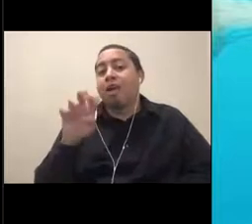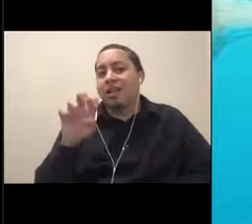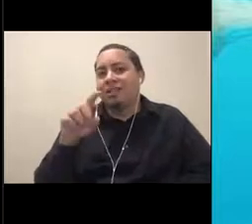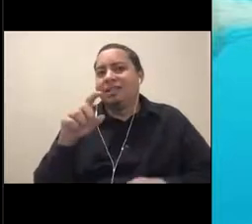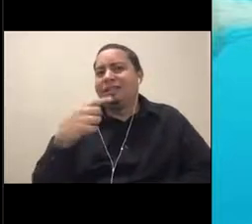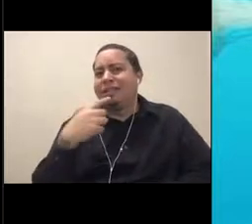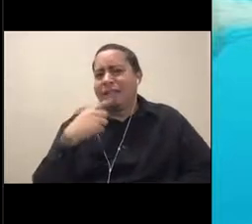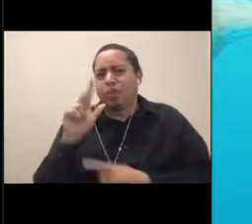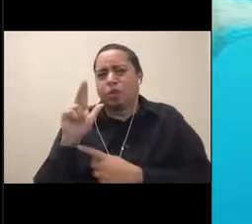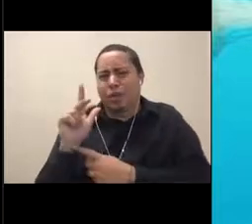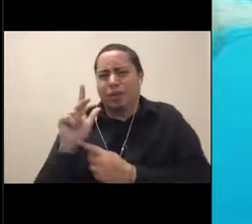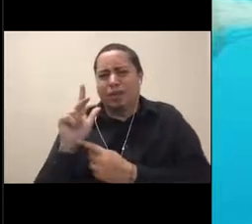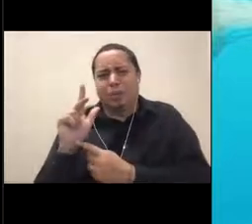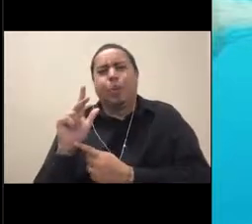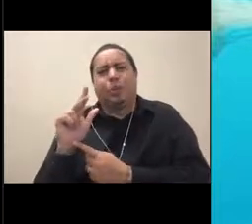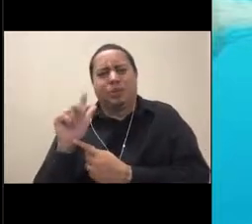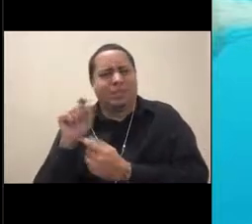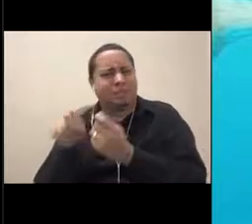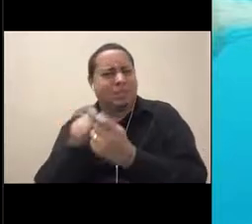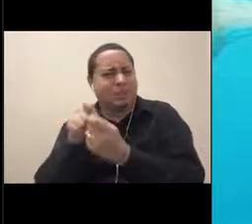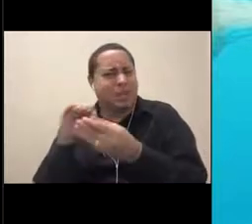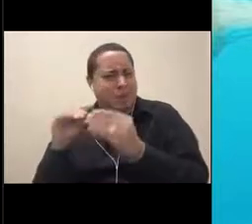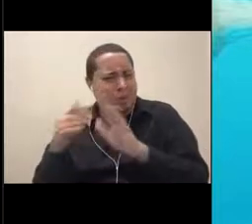thank you for that. Eileen says 100.